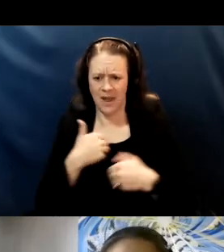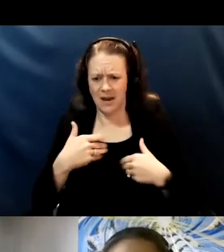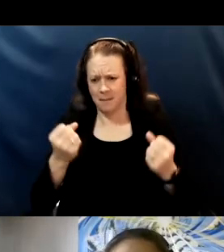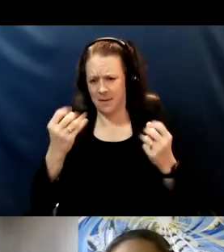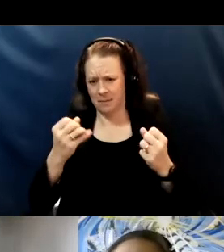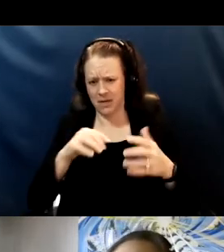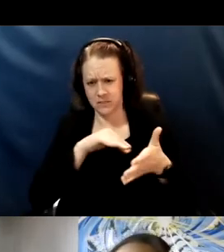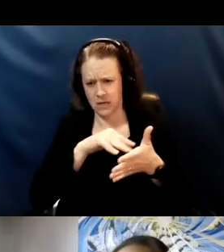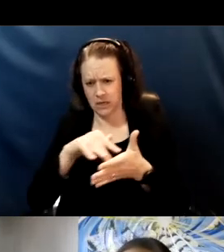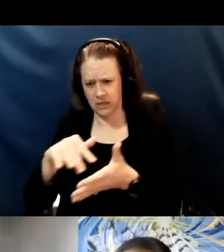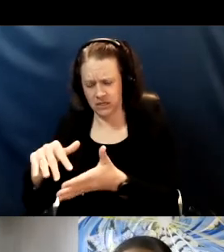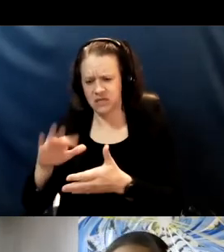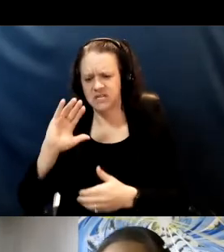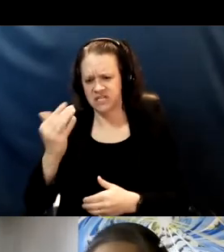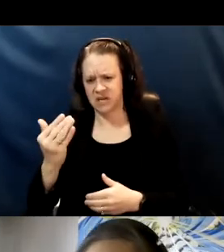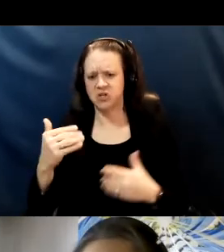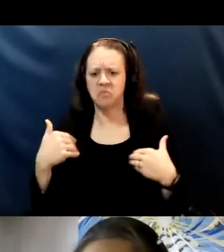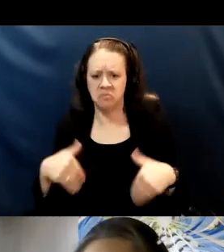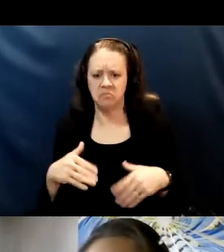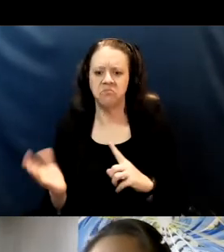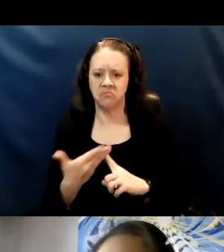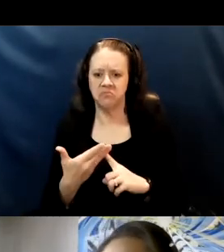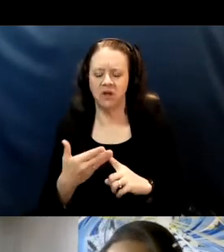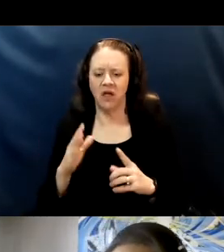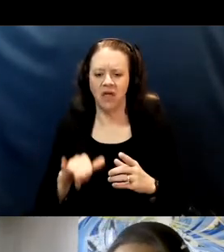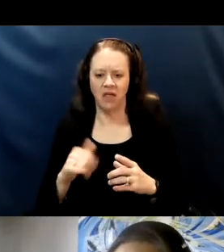So keeping our distance can be harder when kids are younger